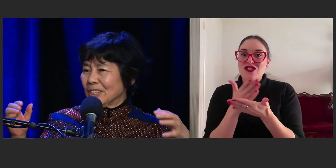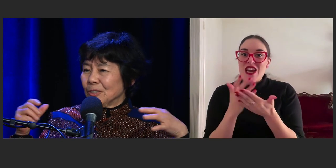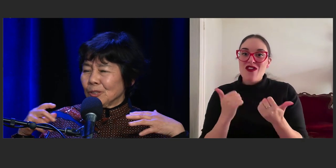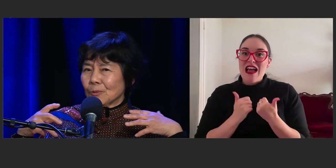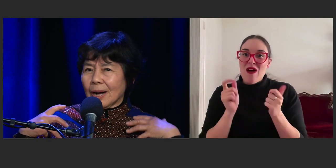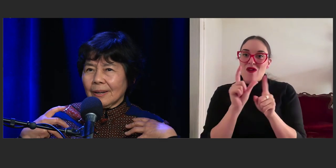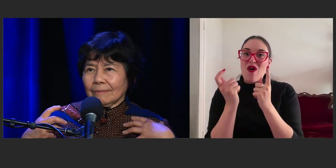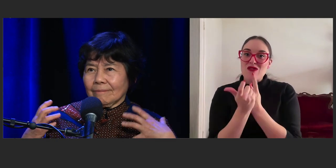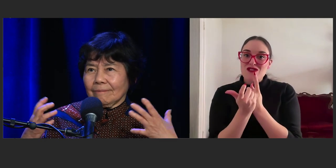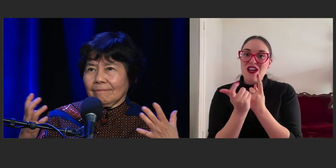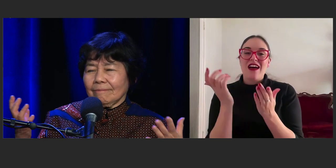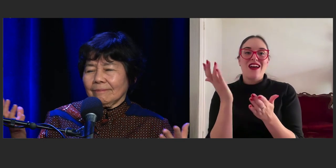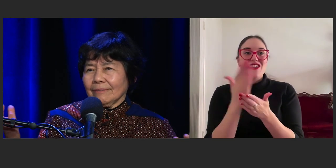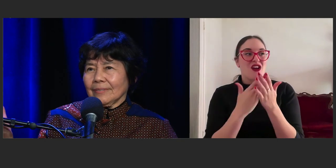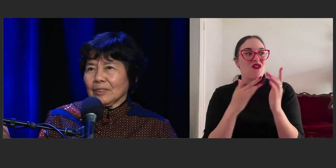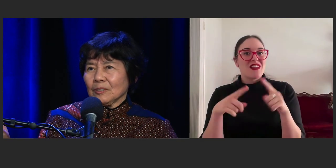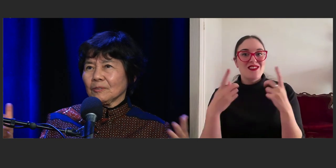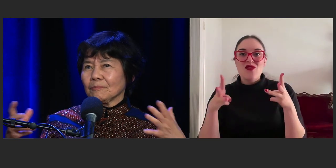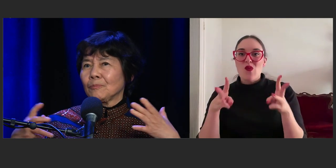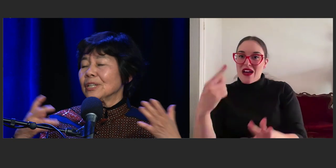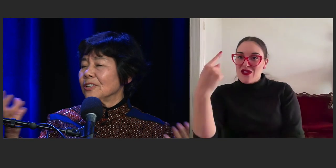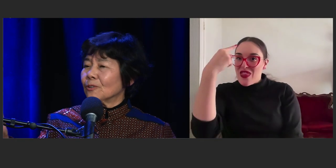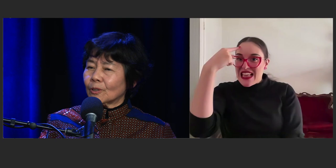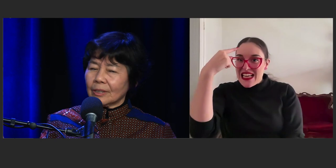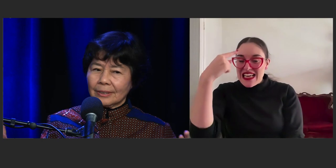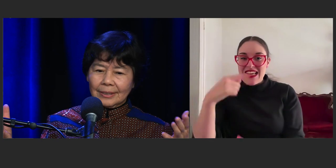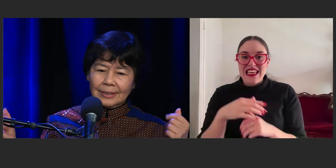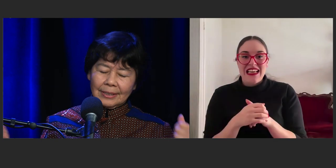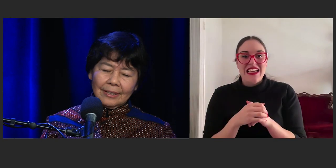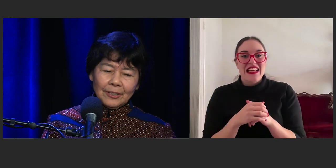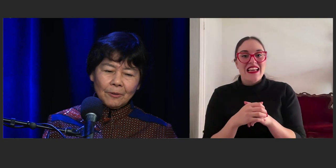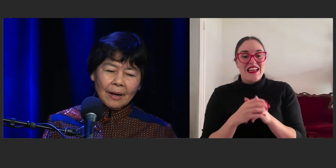you are putting your,